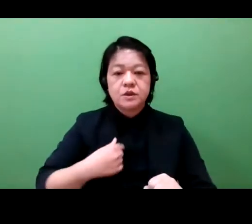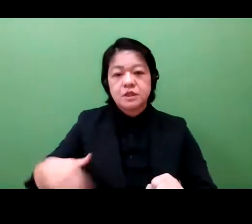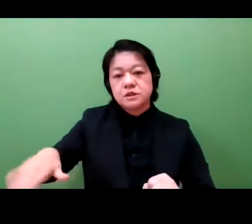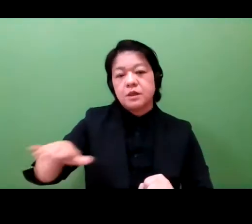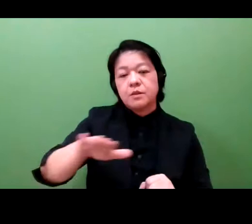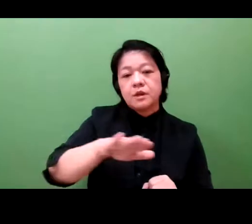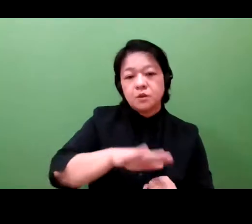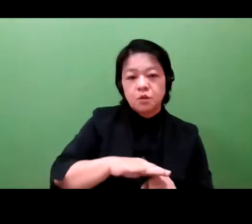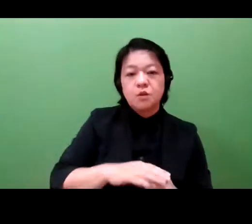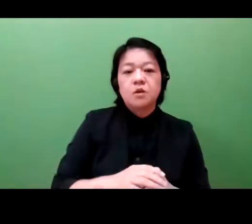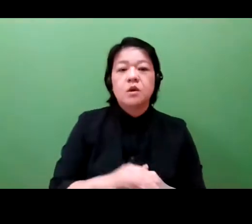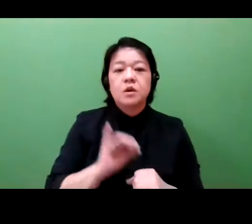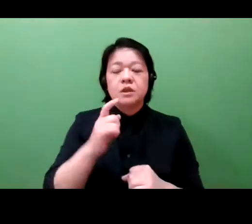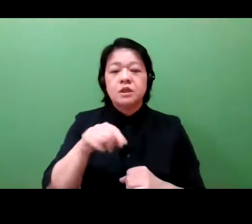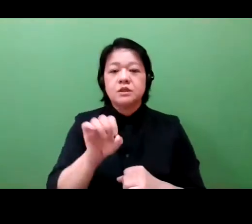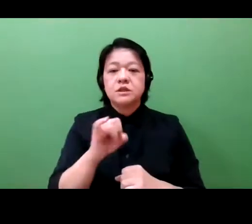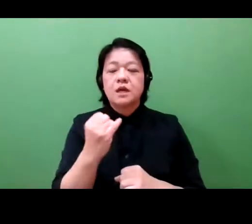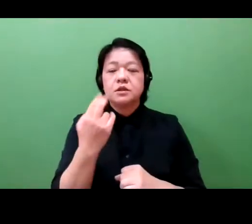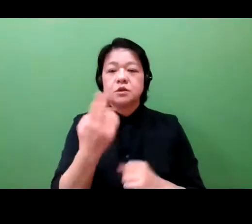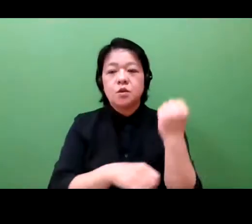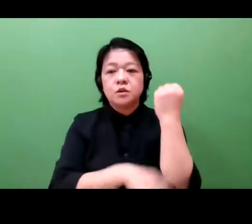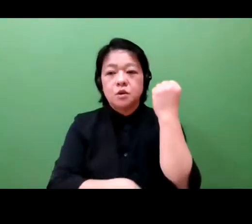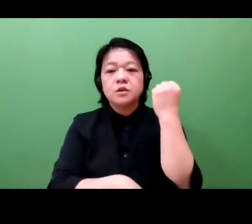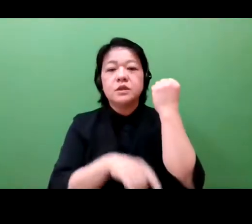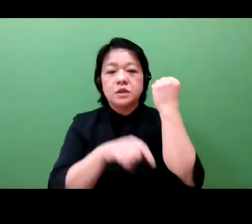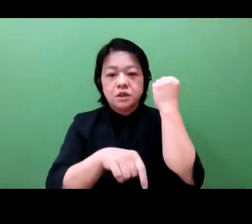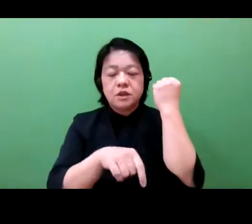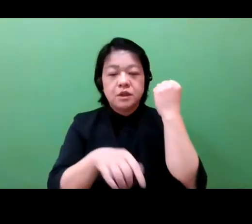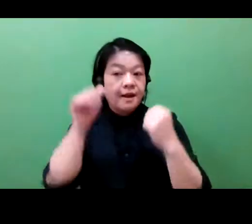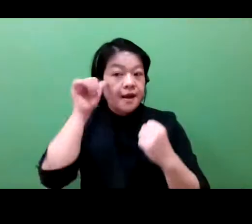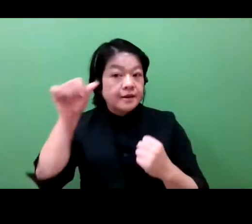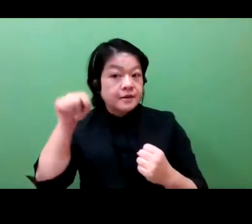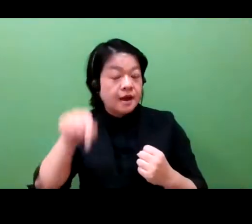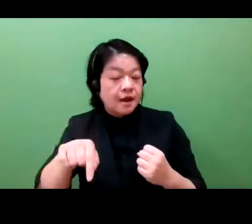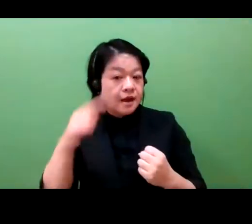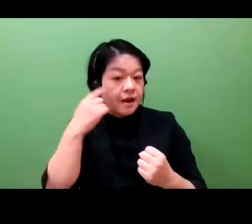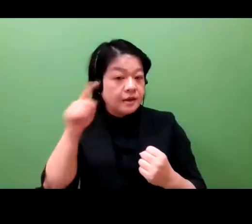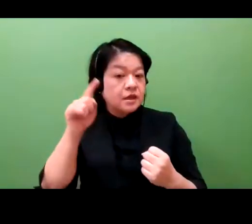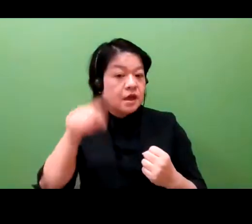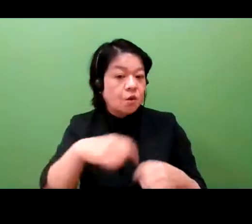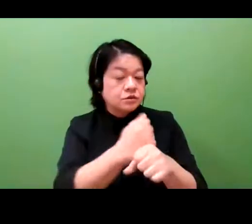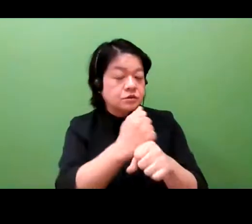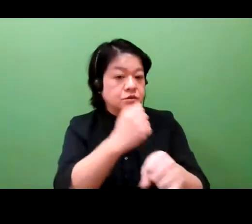Based on the inside of our experiences working on the front line of medical industry,